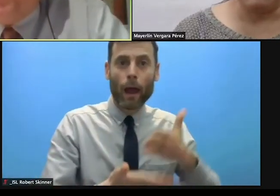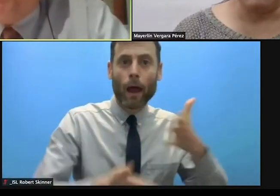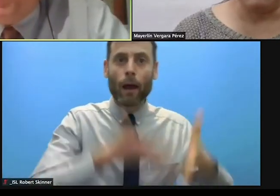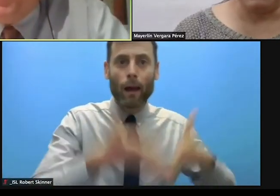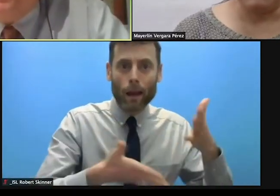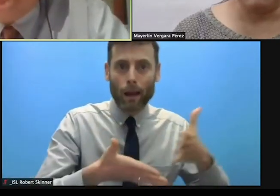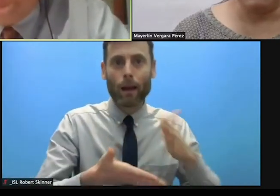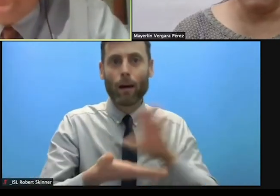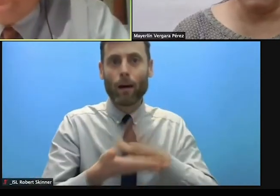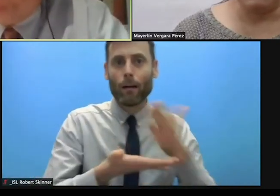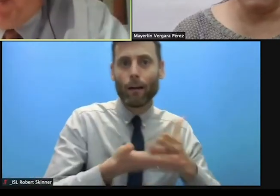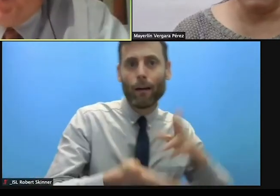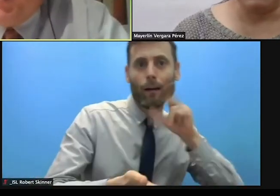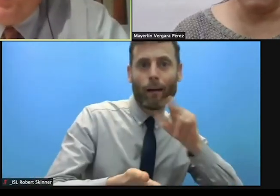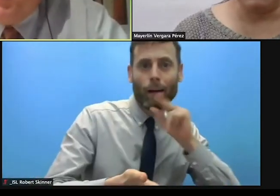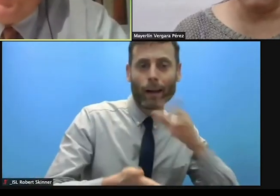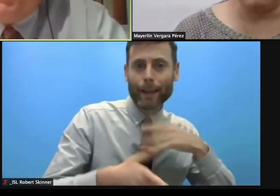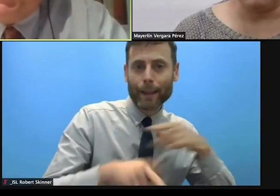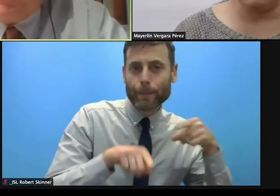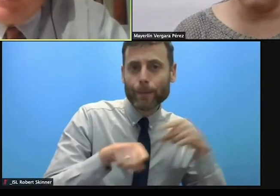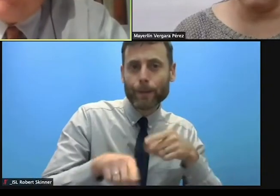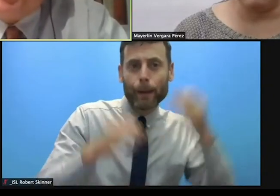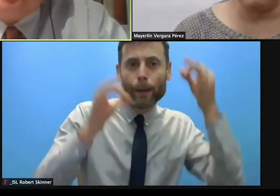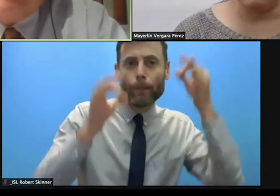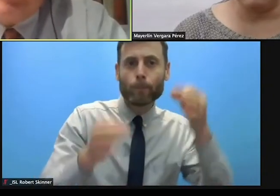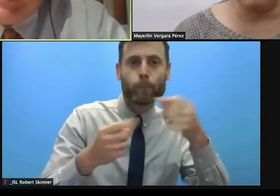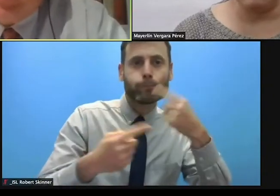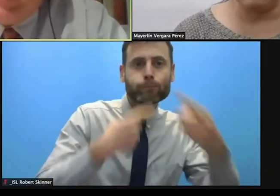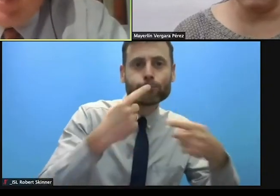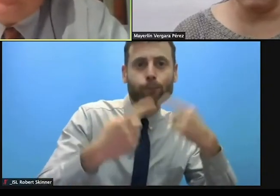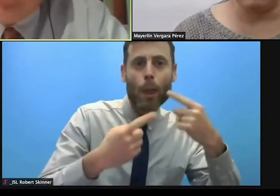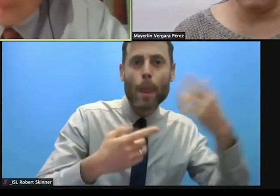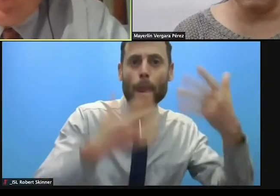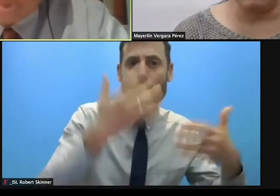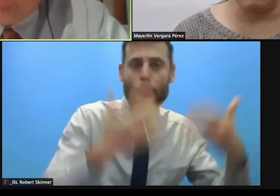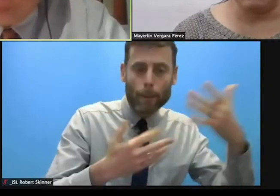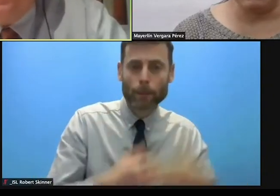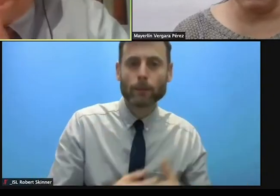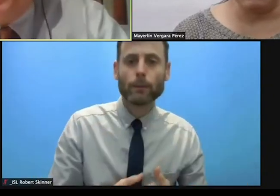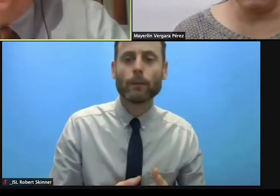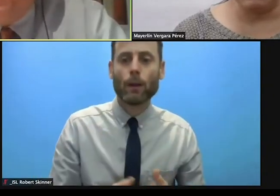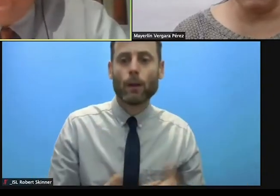to bring in Gillian Triggs assistant high commissioner at UNHCR. Gillian the